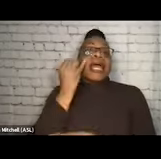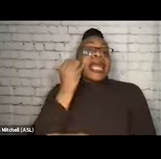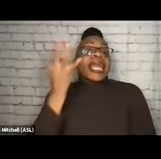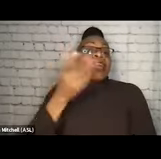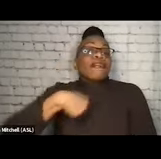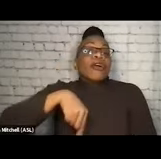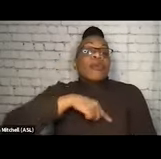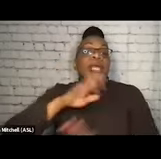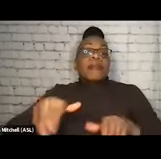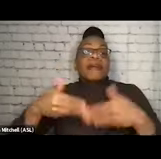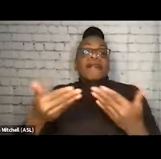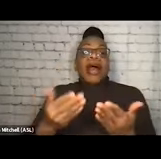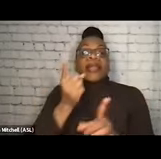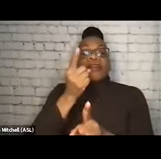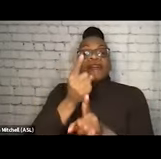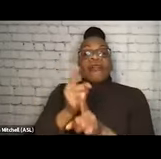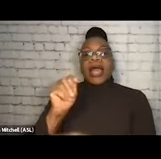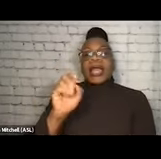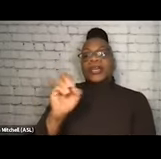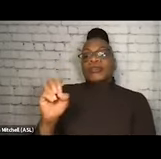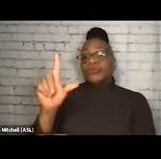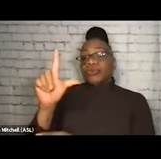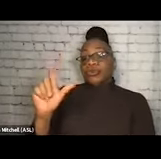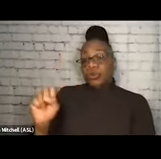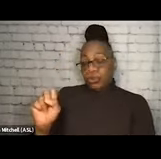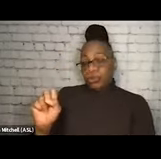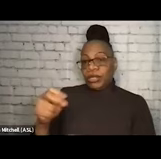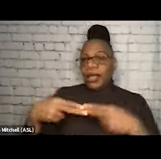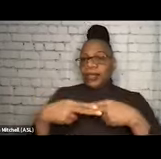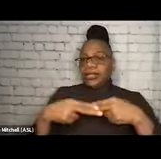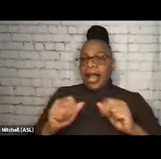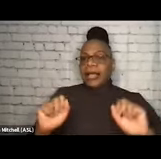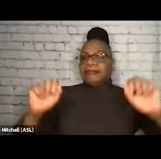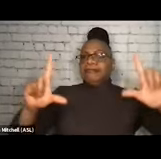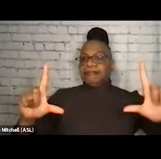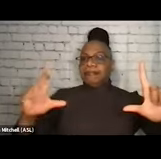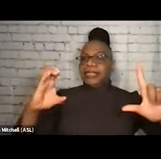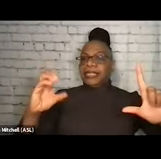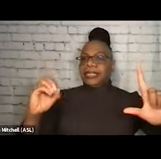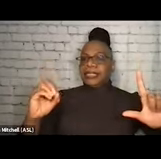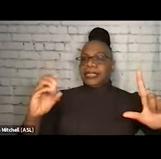Our next slide, just to kind of cap off this CDC data, they've given us action.